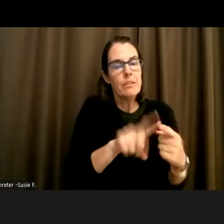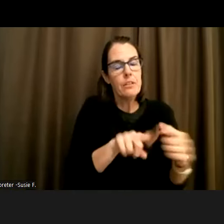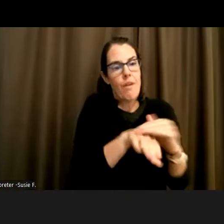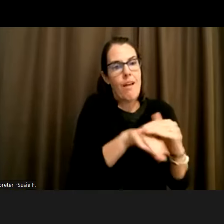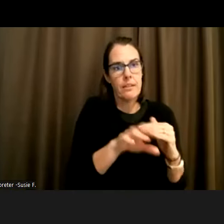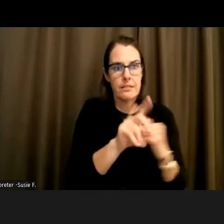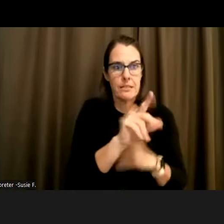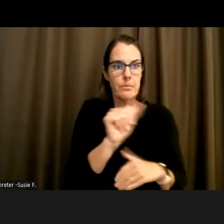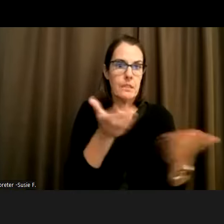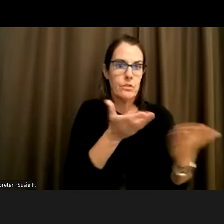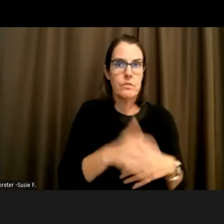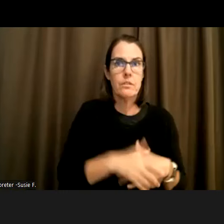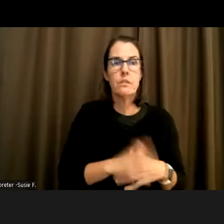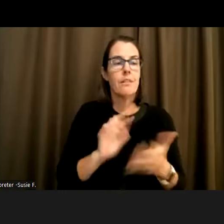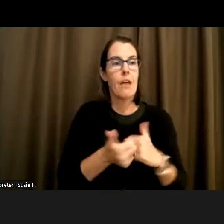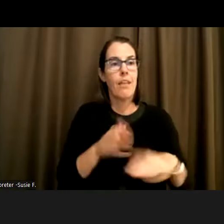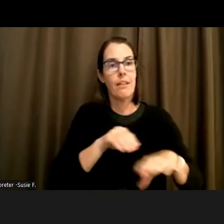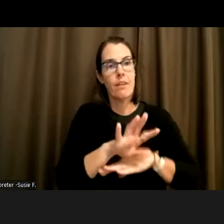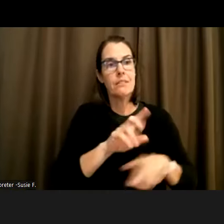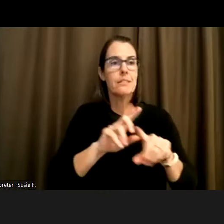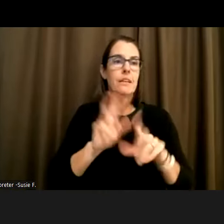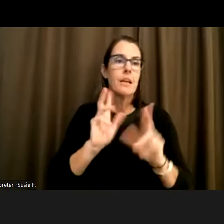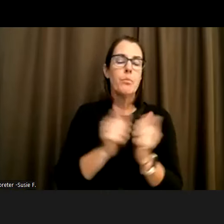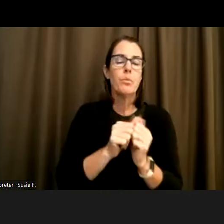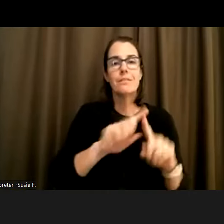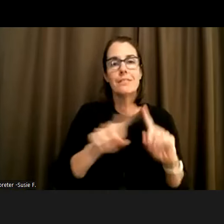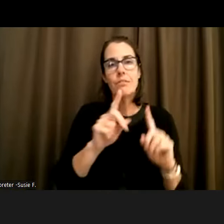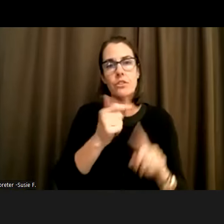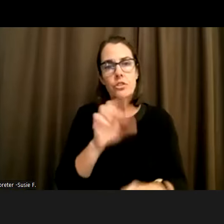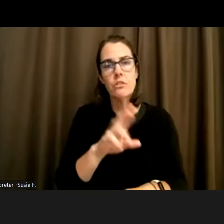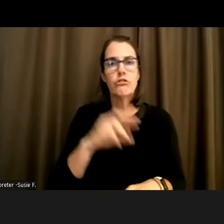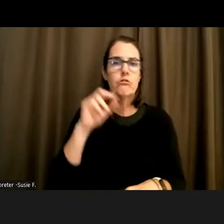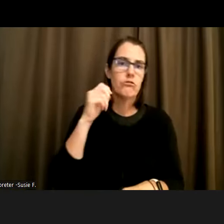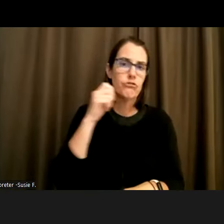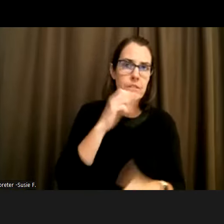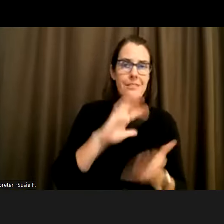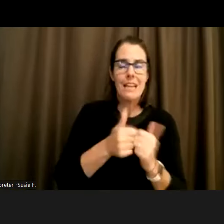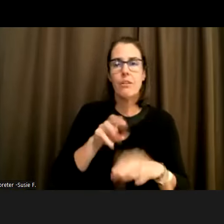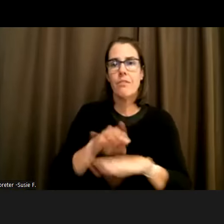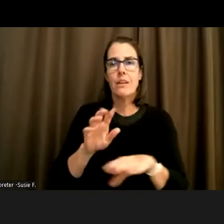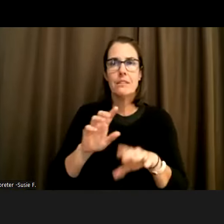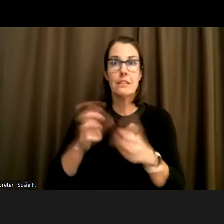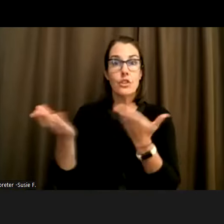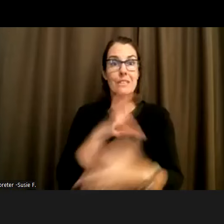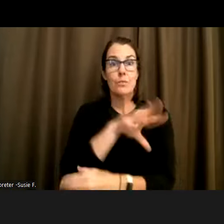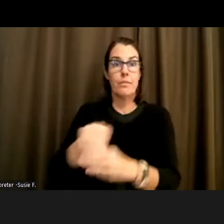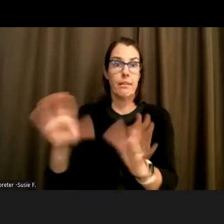genders and different races, and how sexuality can also affect your ability to get services and different classes like that. And so really like talking about